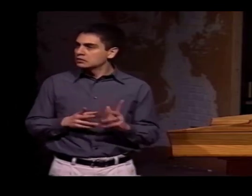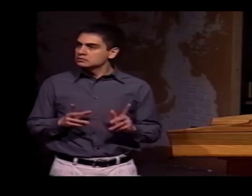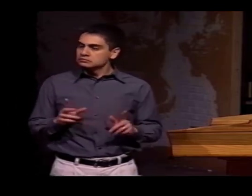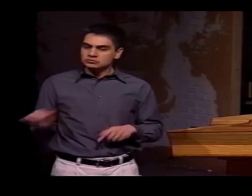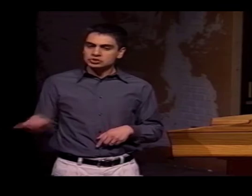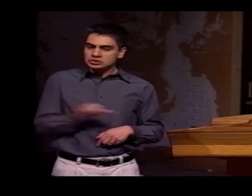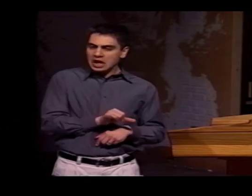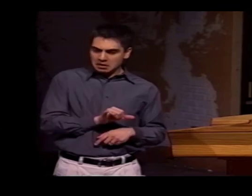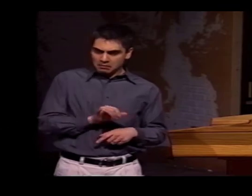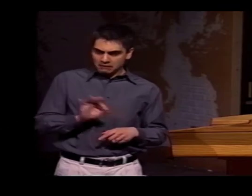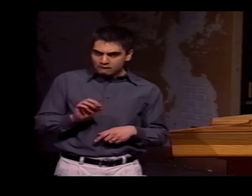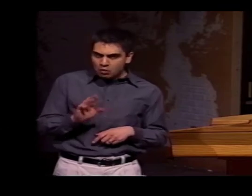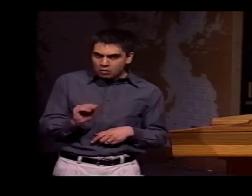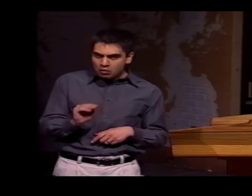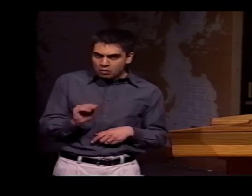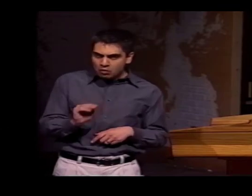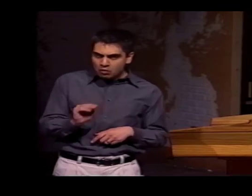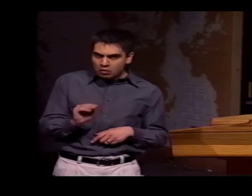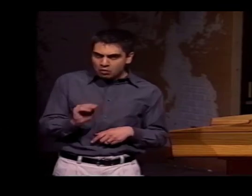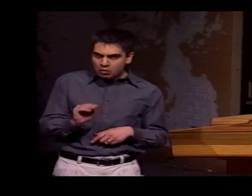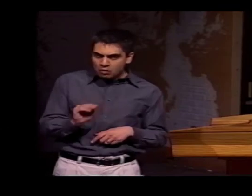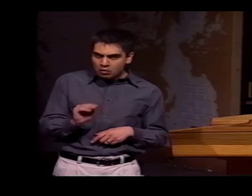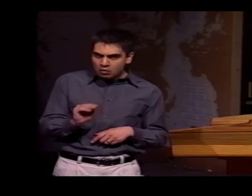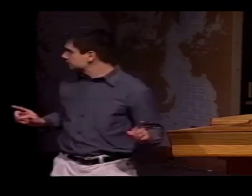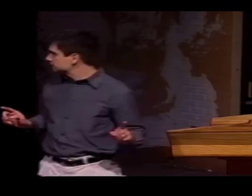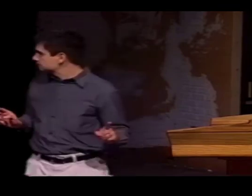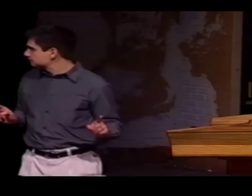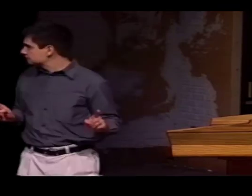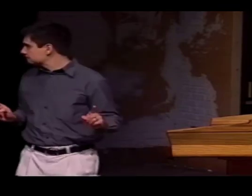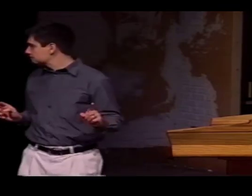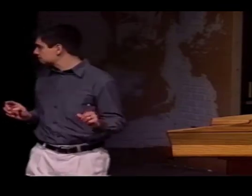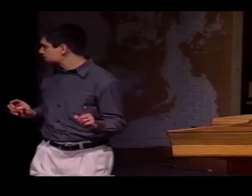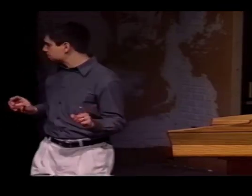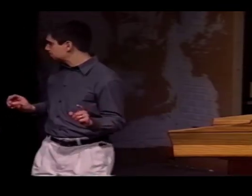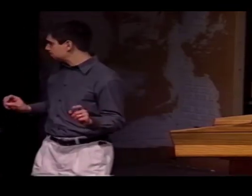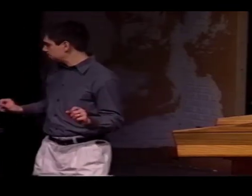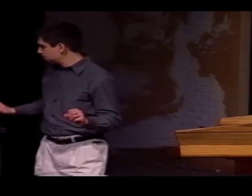SASU MEANS SAME FORM, BUT DIFFERENT MEANING.